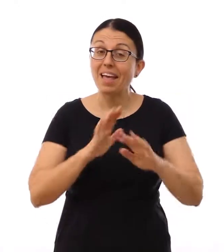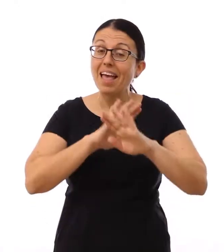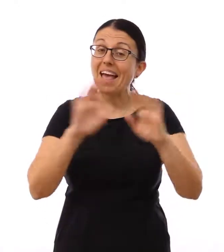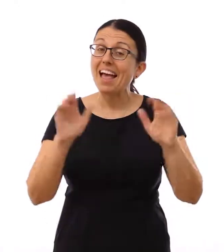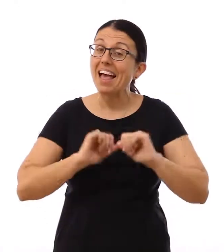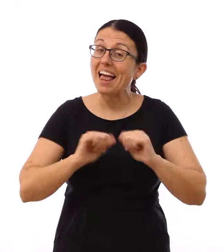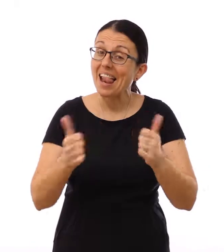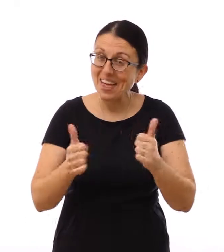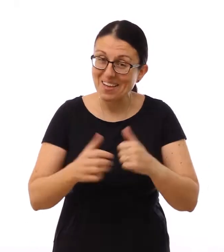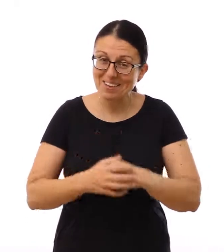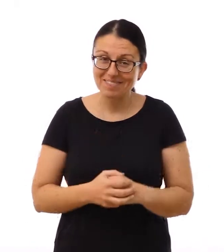Hello